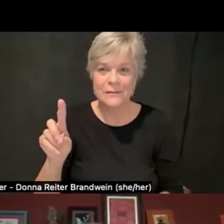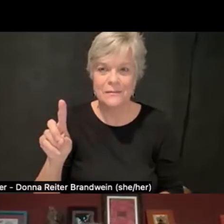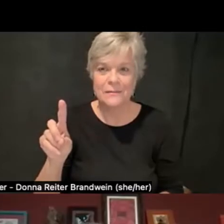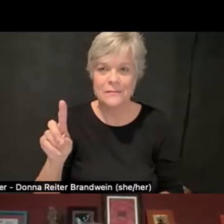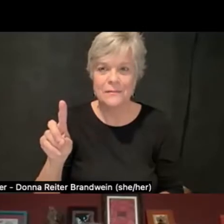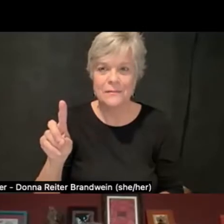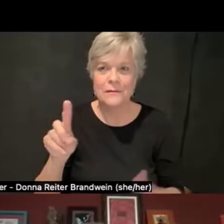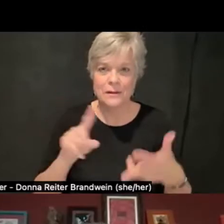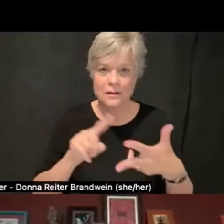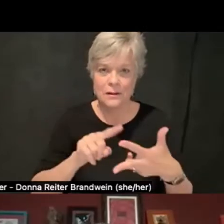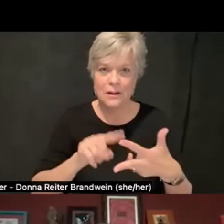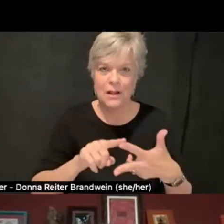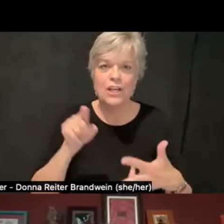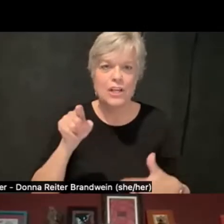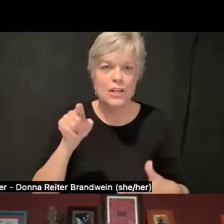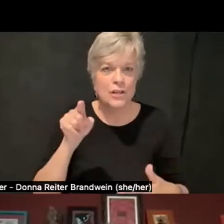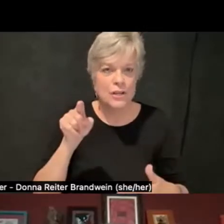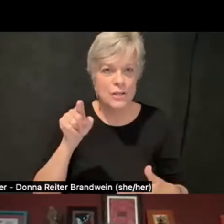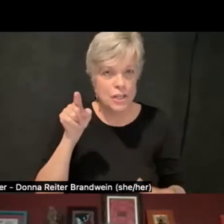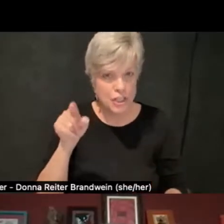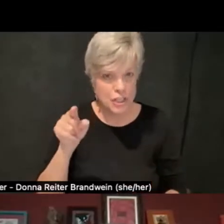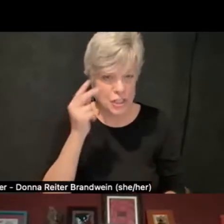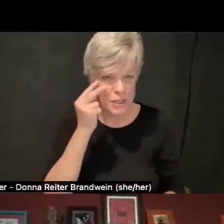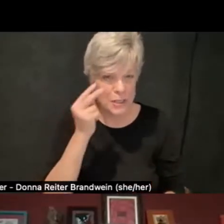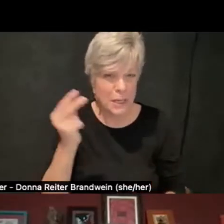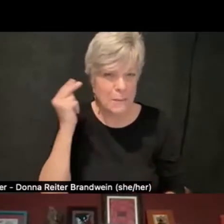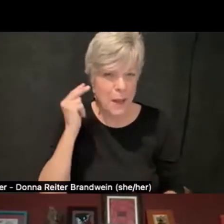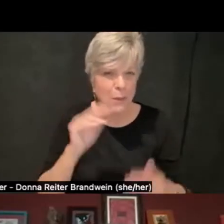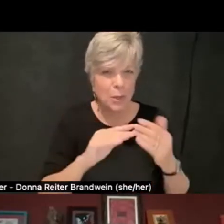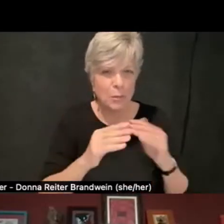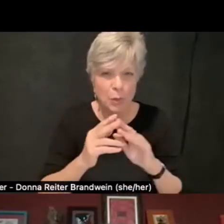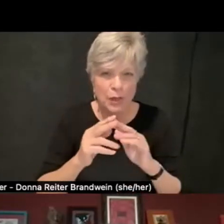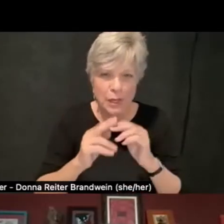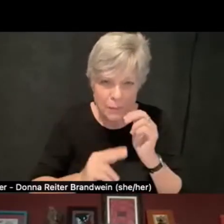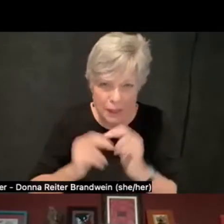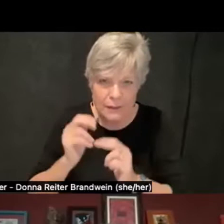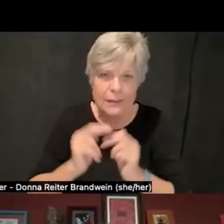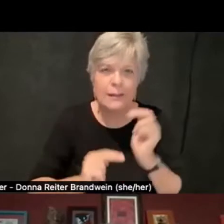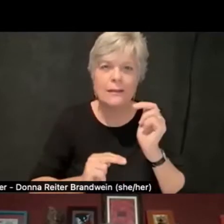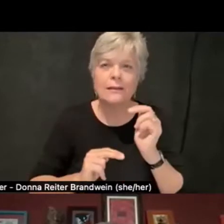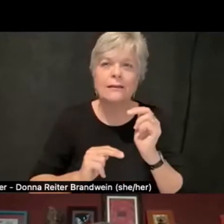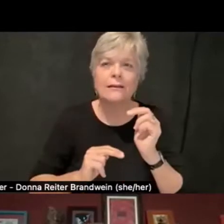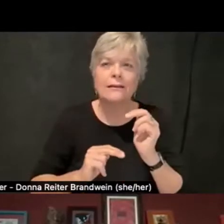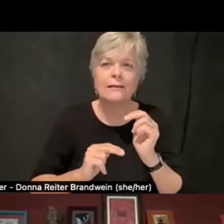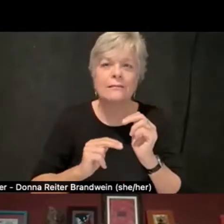reflecting on community building, who wrote that, quote,